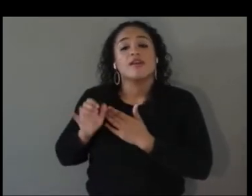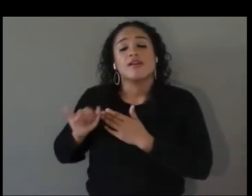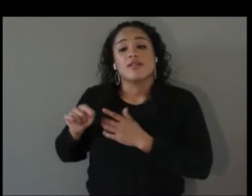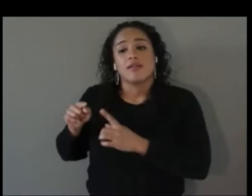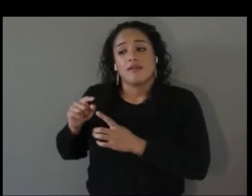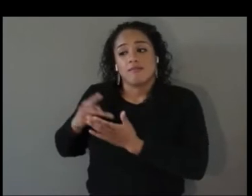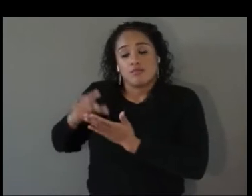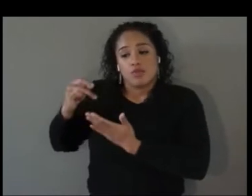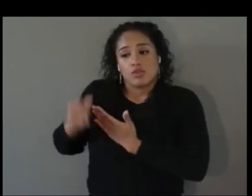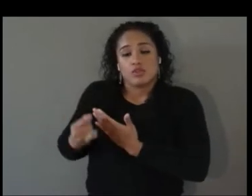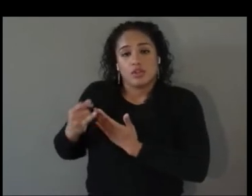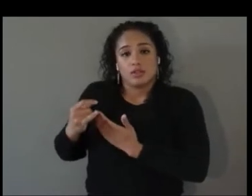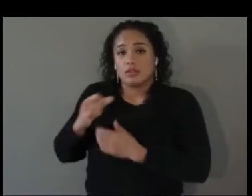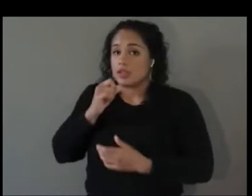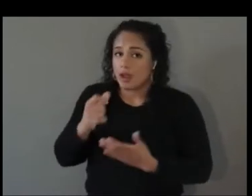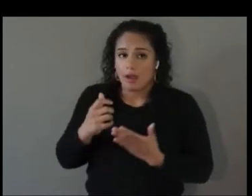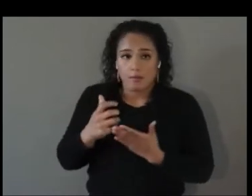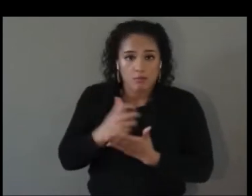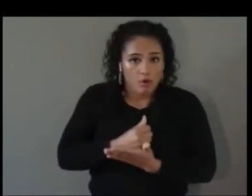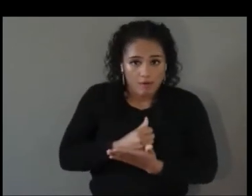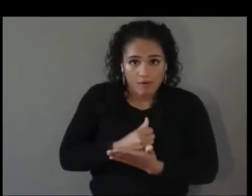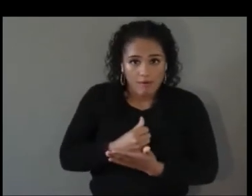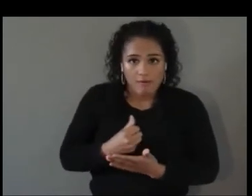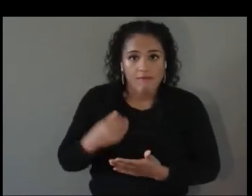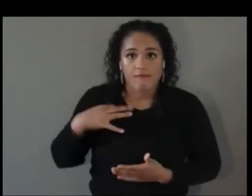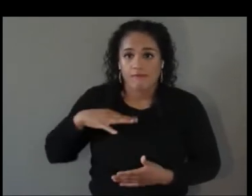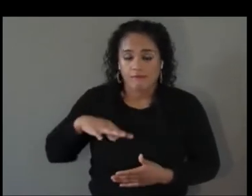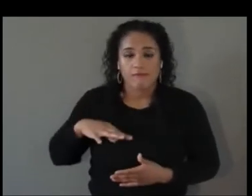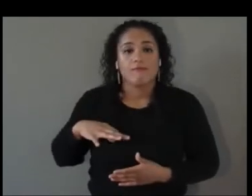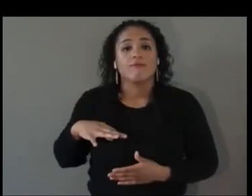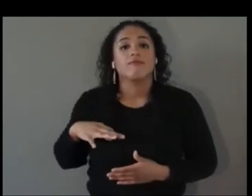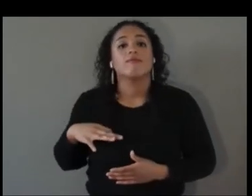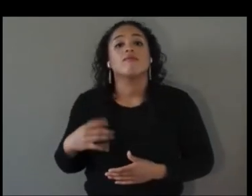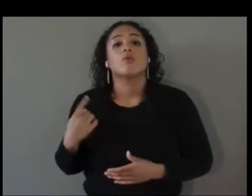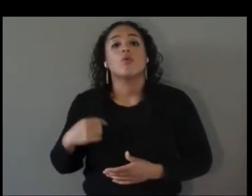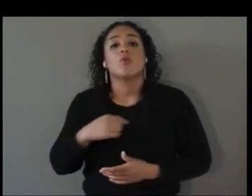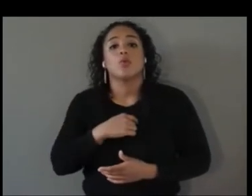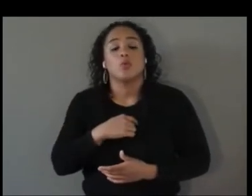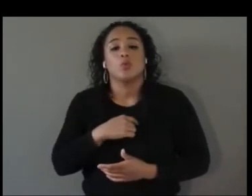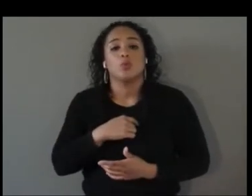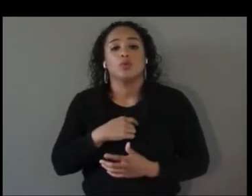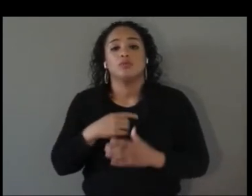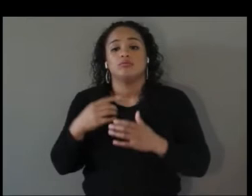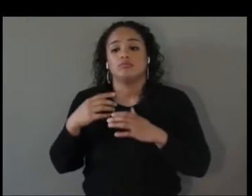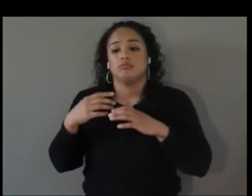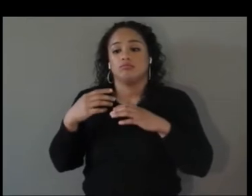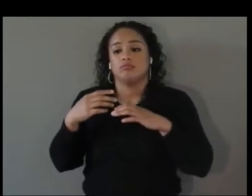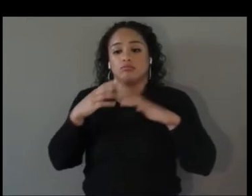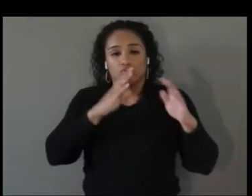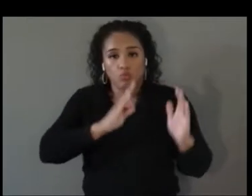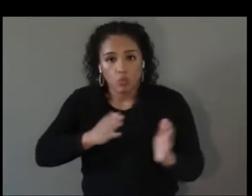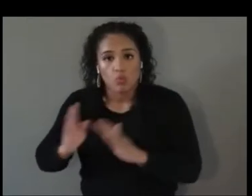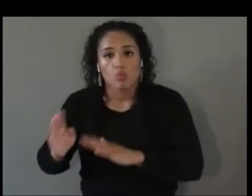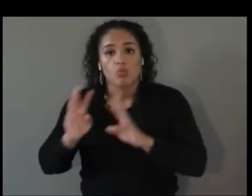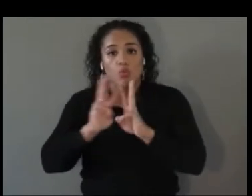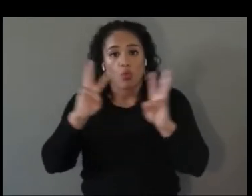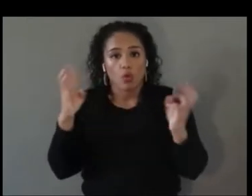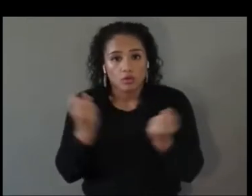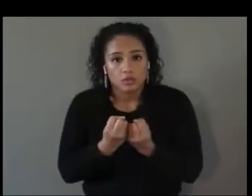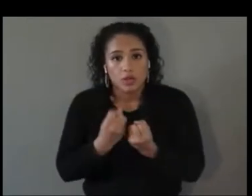profit. We organize workshops which are face to face where you can meet industry professionals